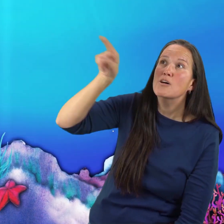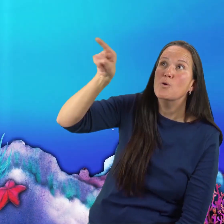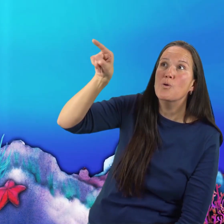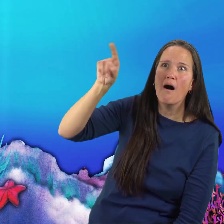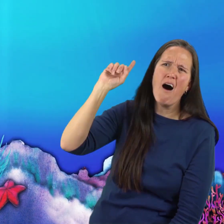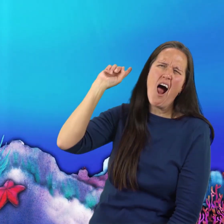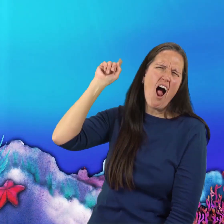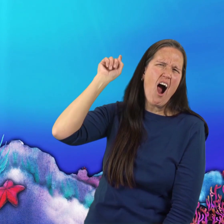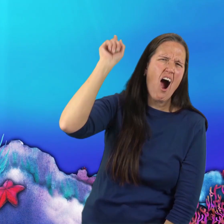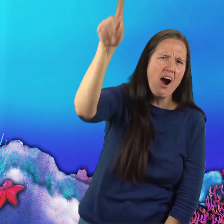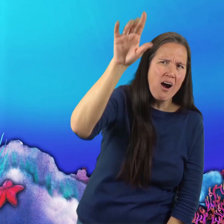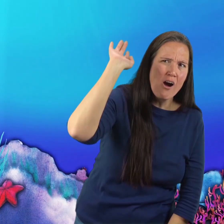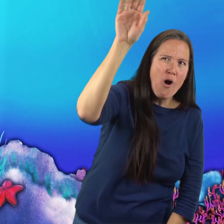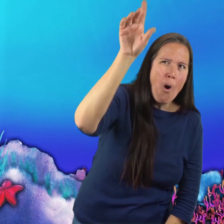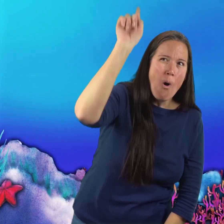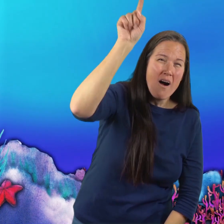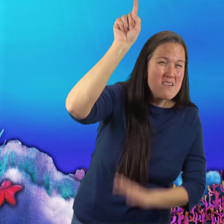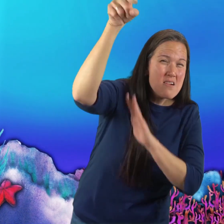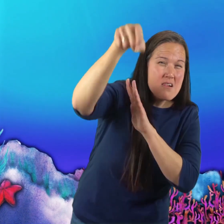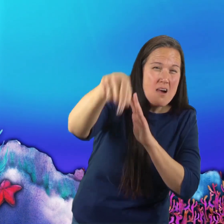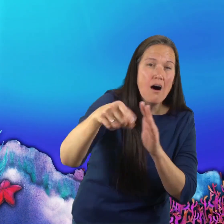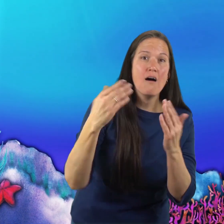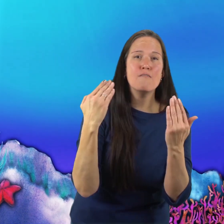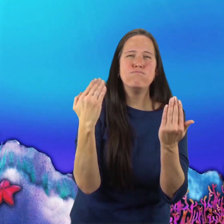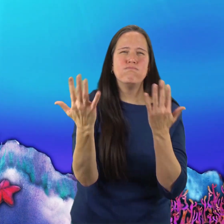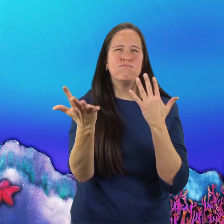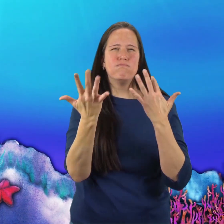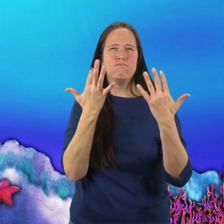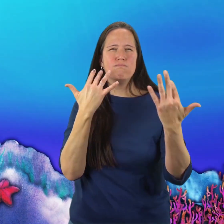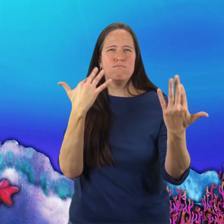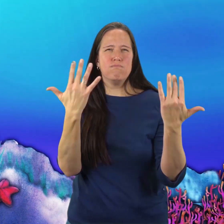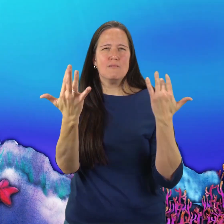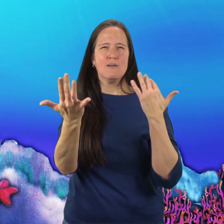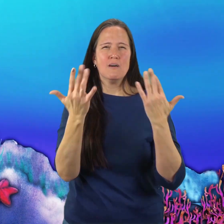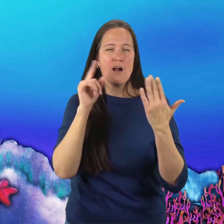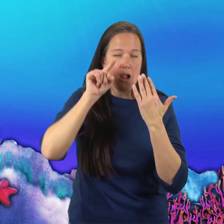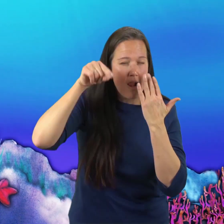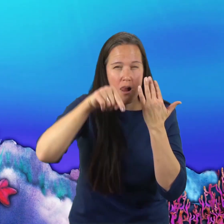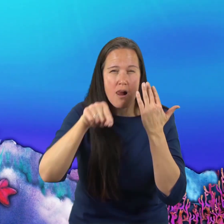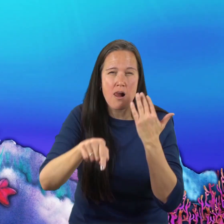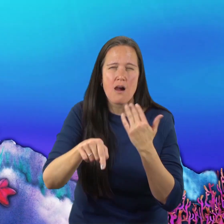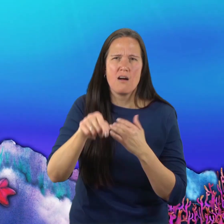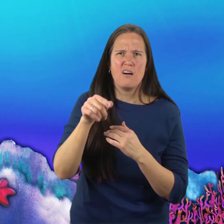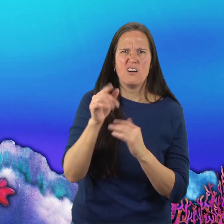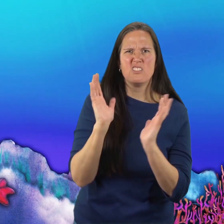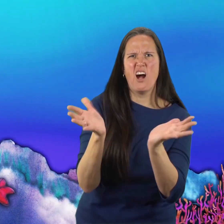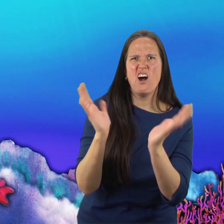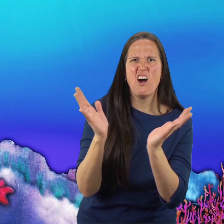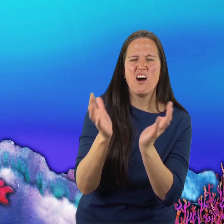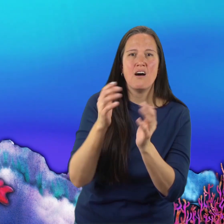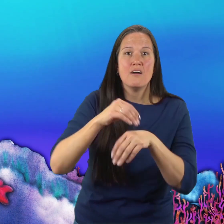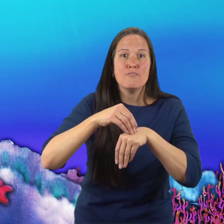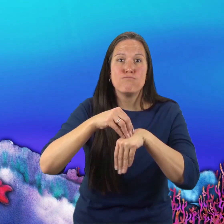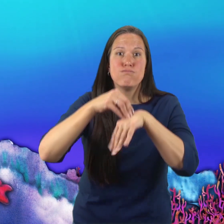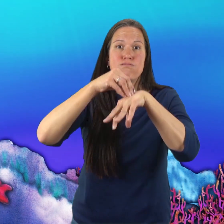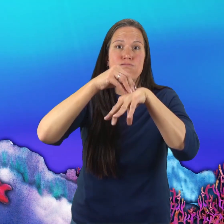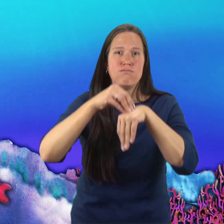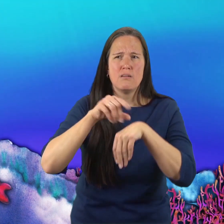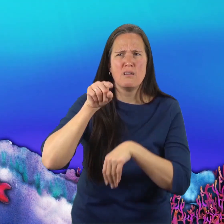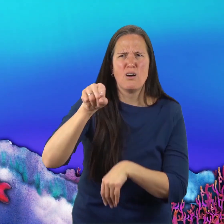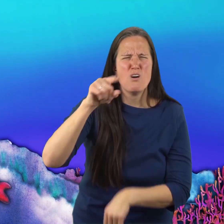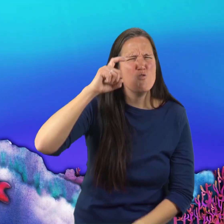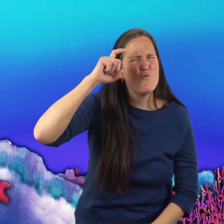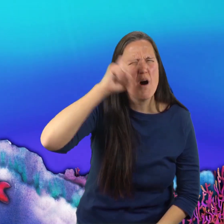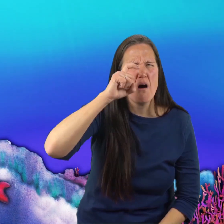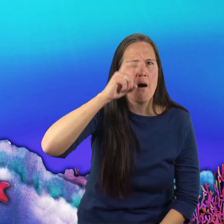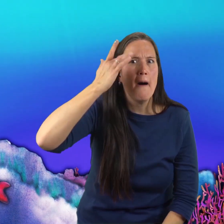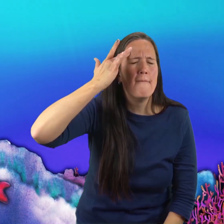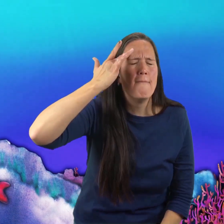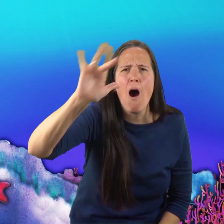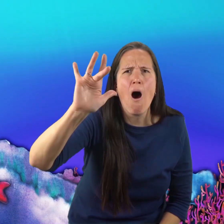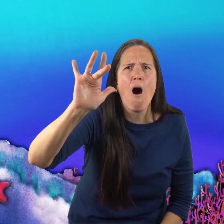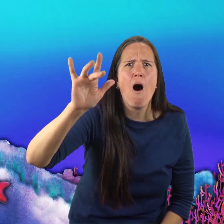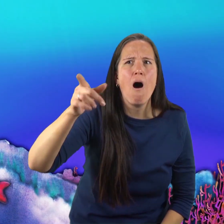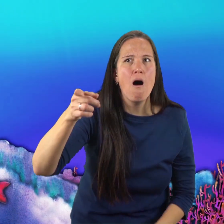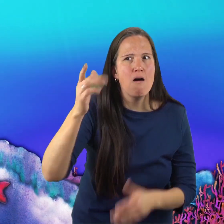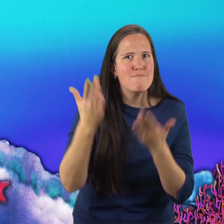“But if you go beyond the coral reef to a deep cave, you will find the wise octopus.”